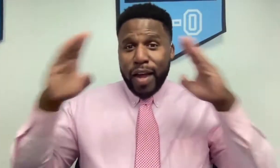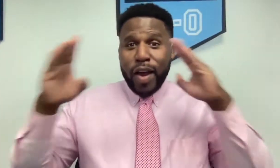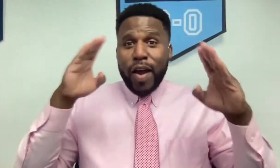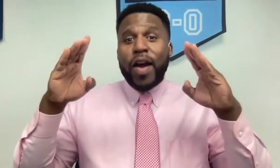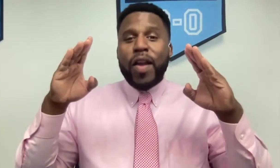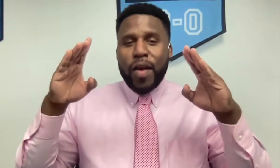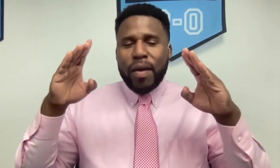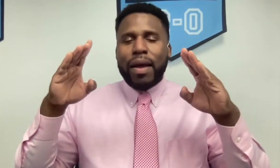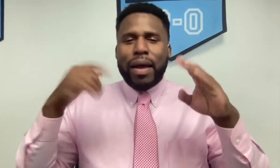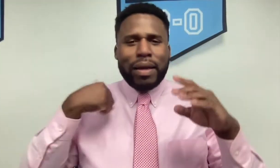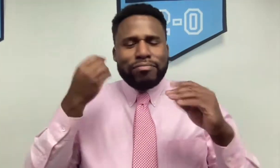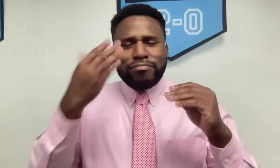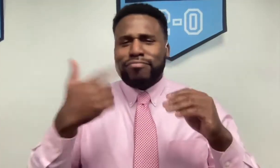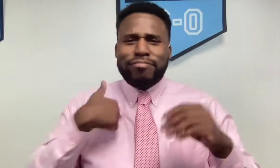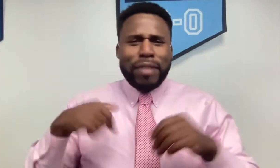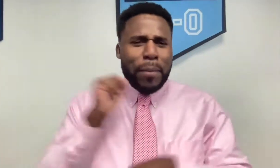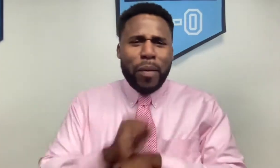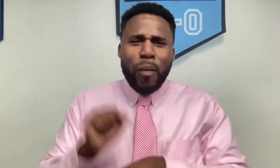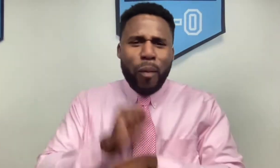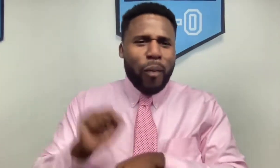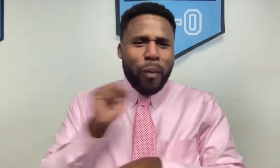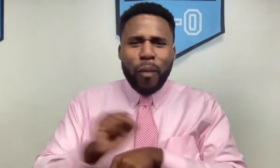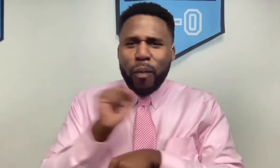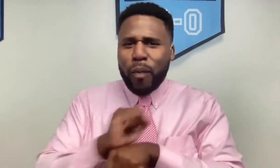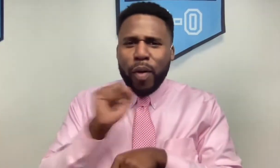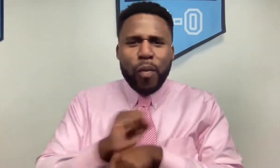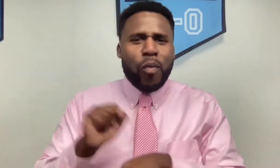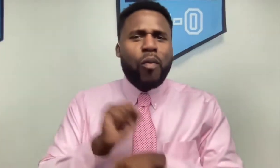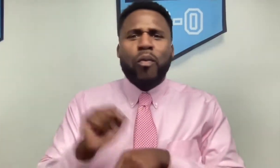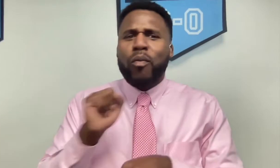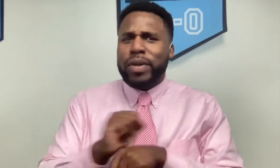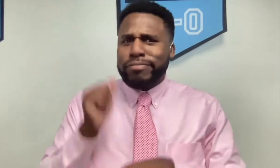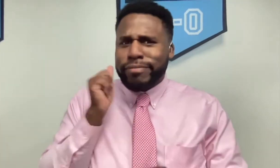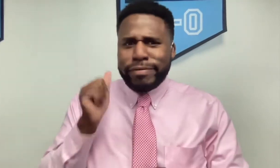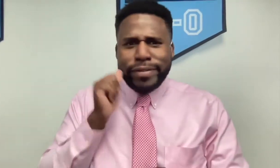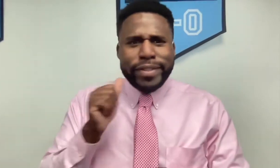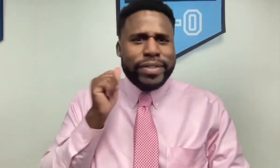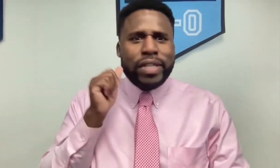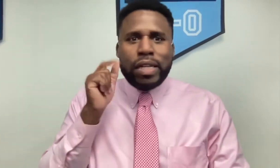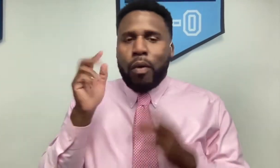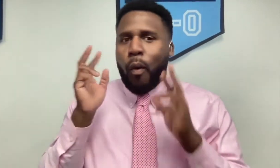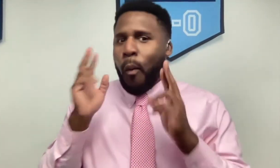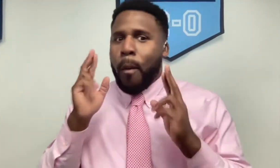Hello! You know, I worked in corporate America so long, and so hard every day